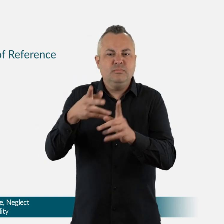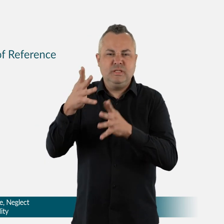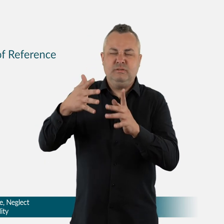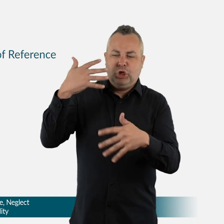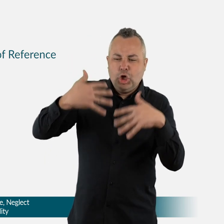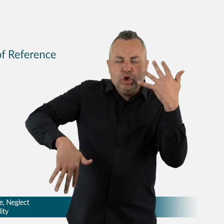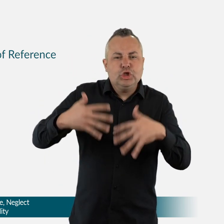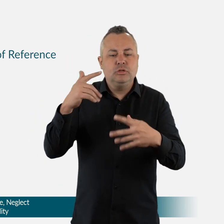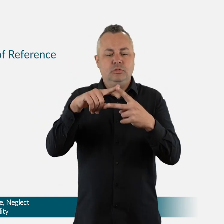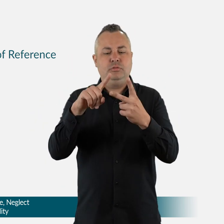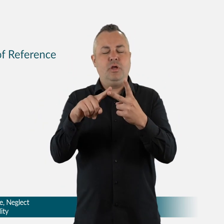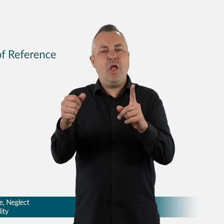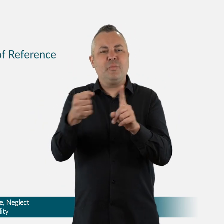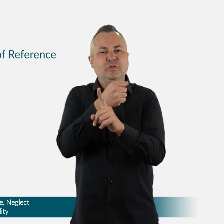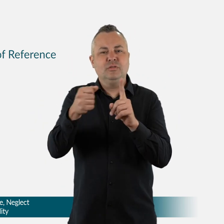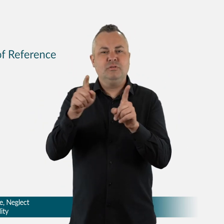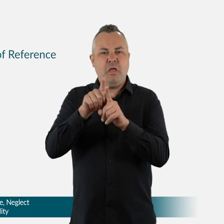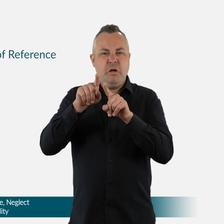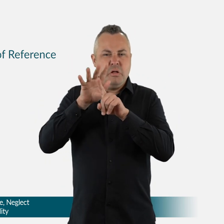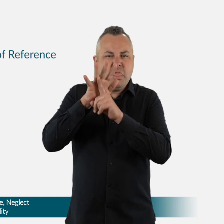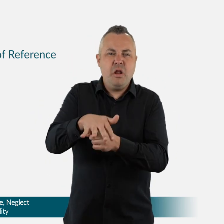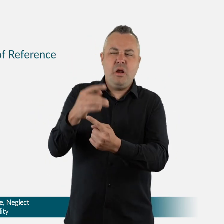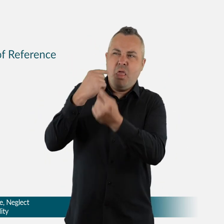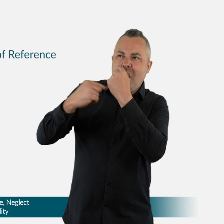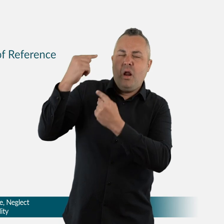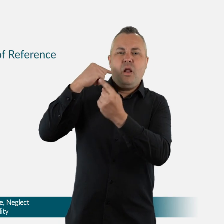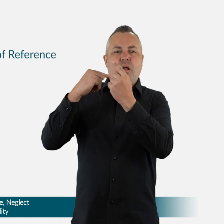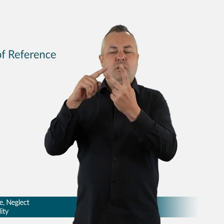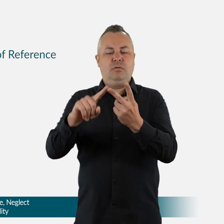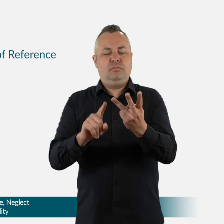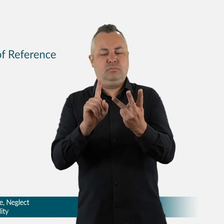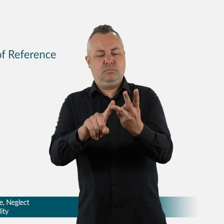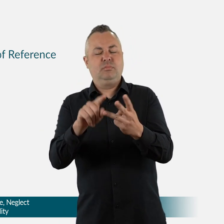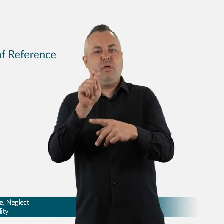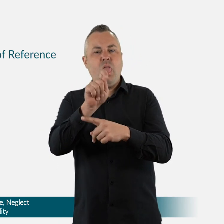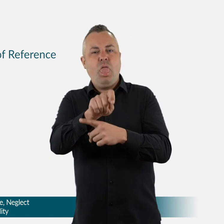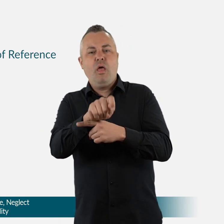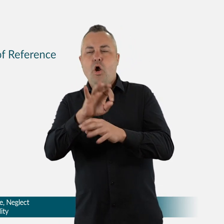should cover all forms of violence, abuse, neglect and